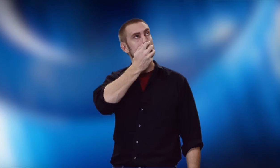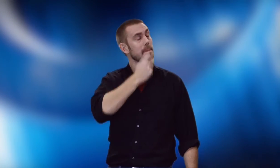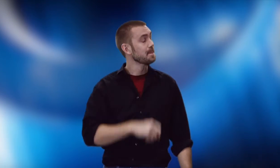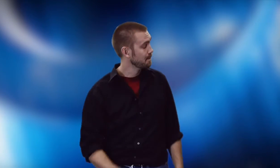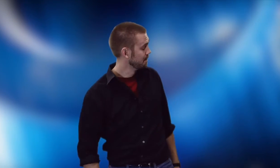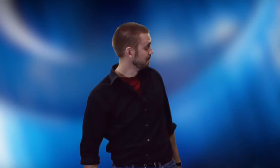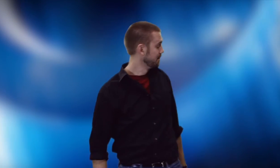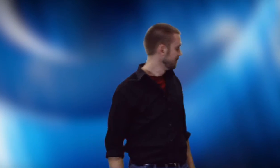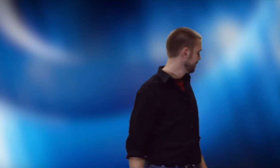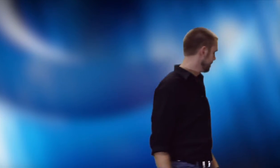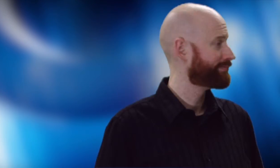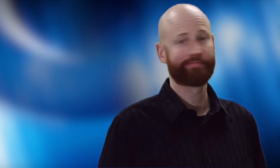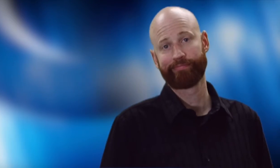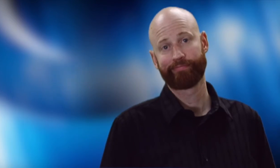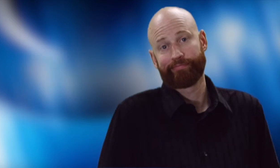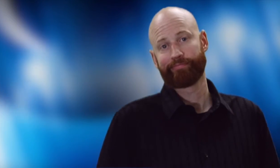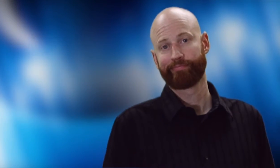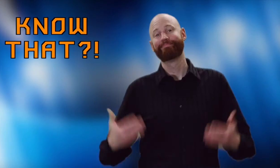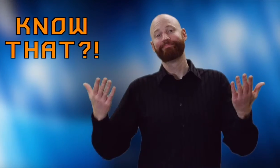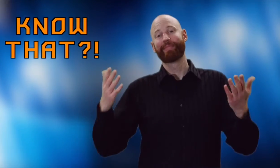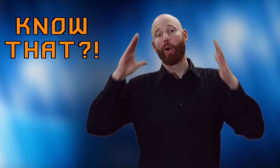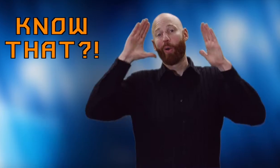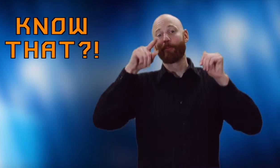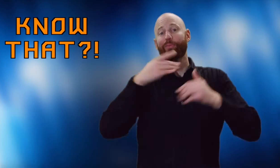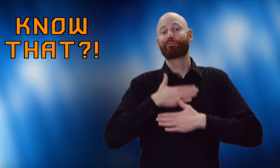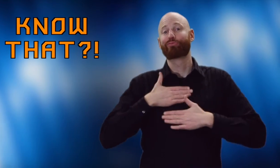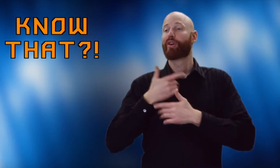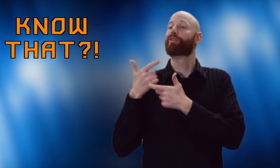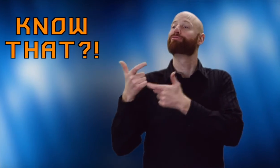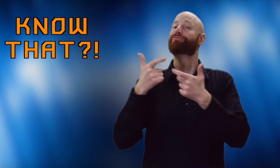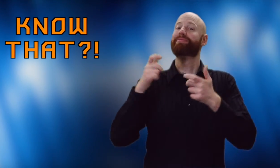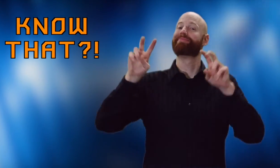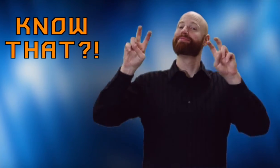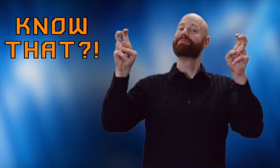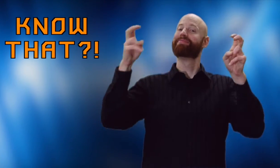Yeah, well hope you enjoy watching "KnowThat!?"